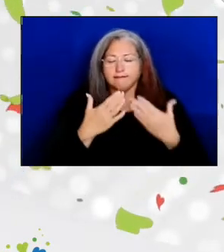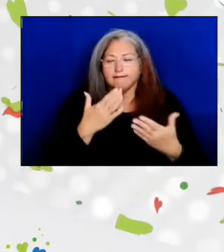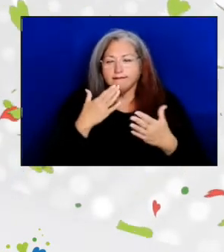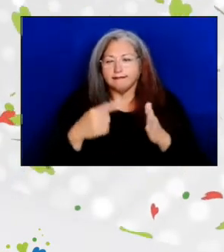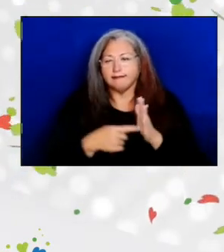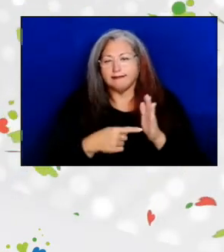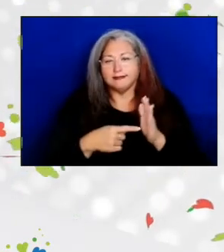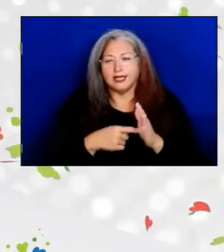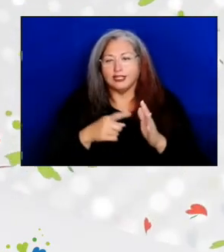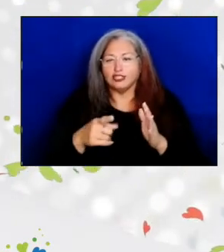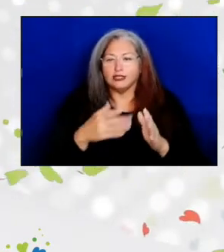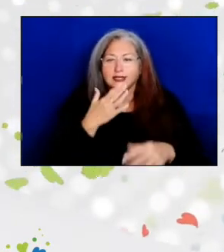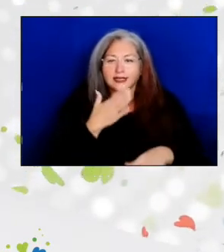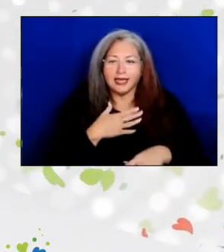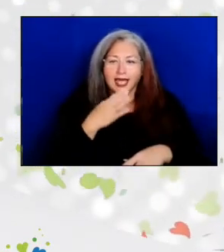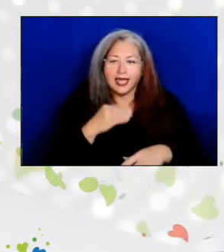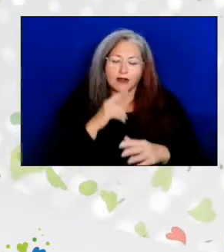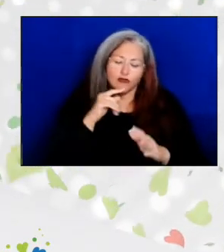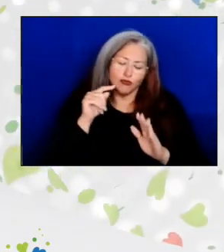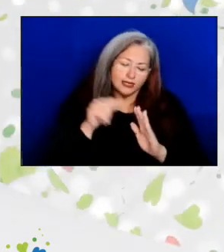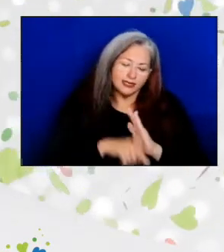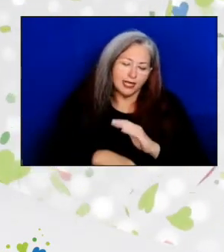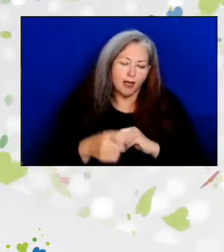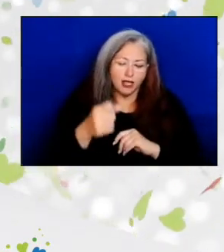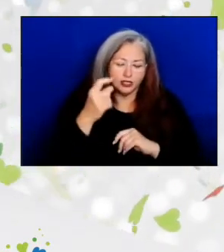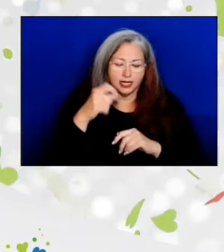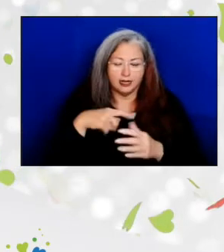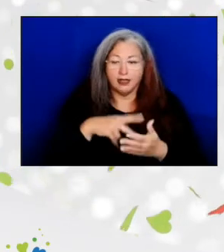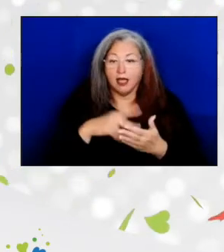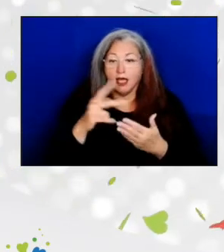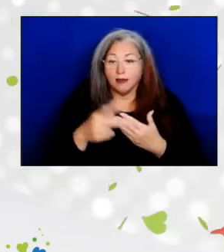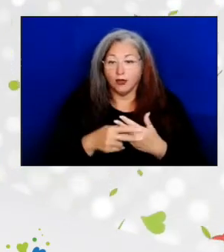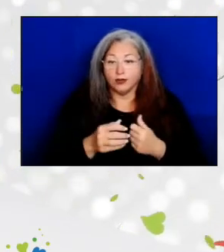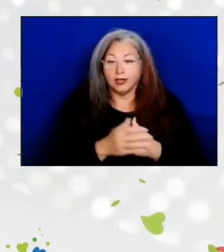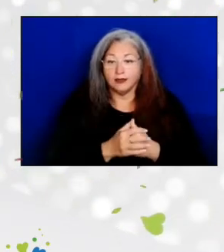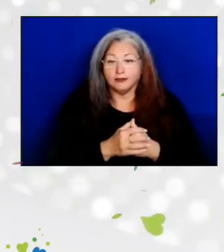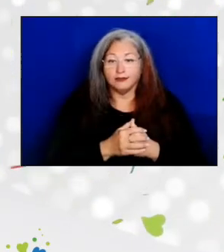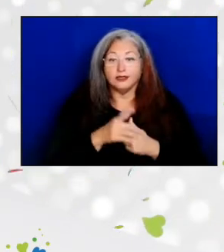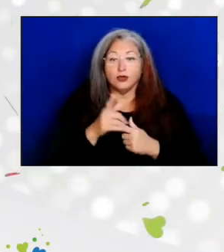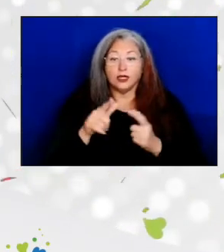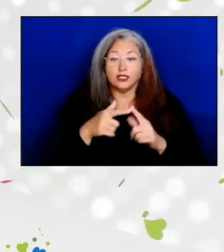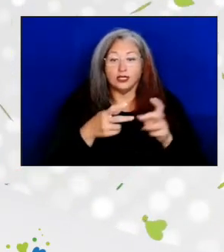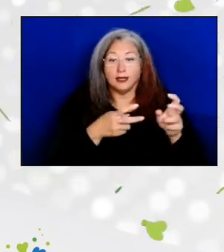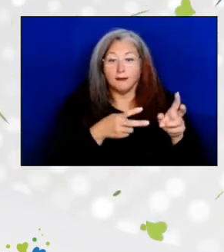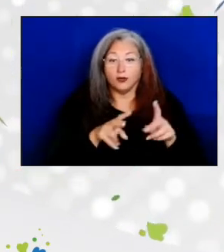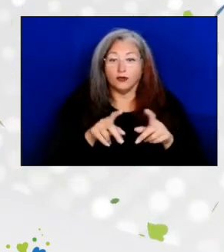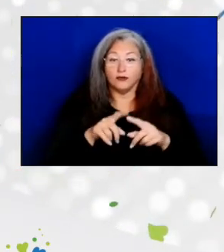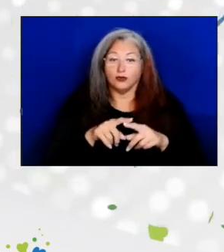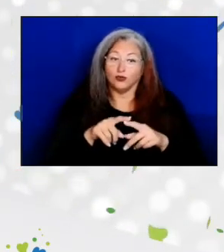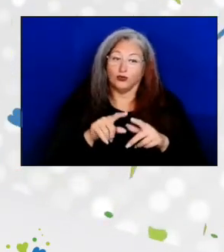and deep understanding of the Senior Nutrition Program. As Jean moves into retirement, I personally